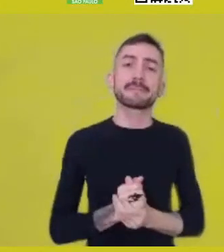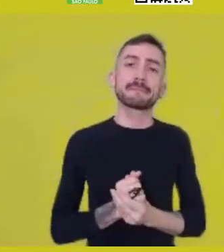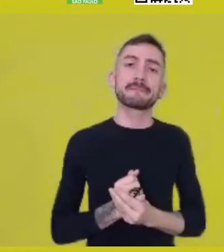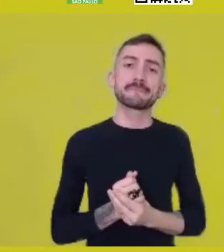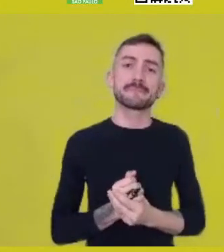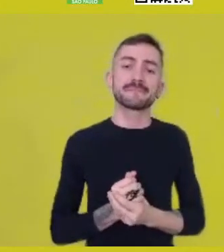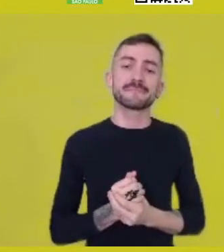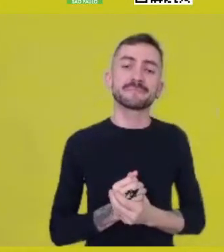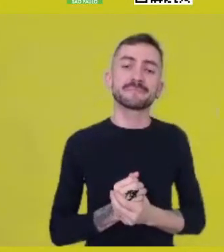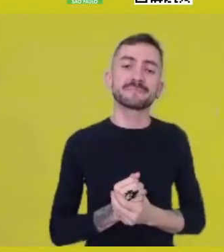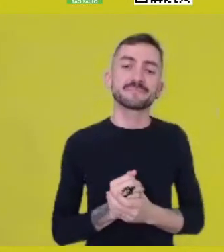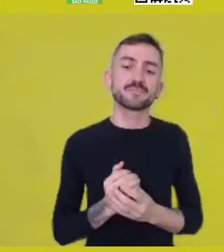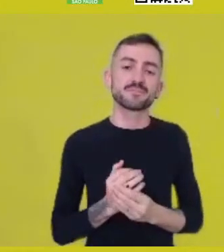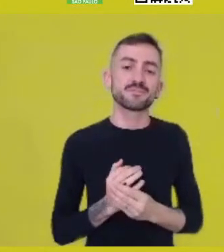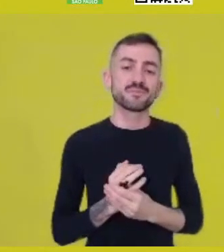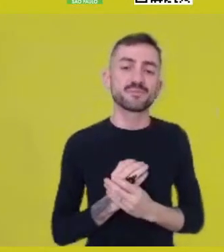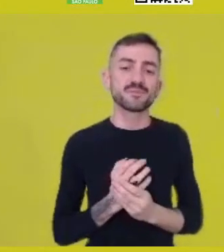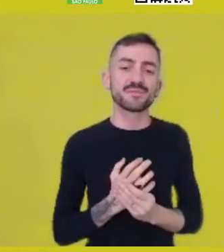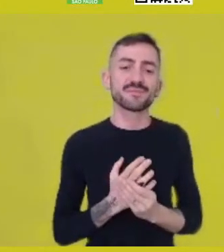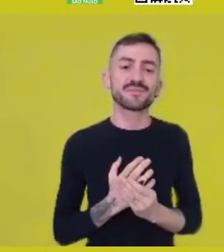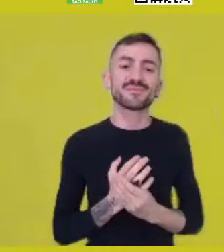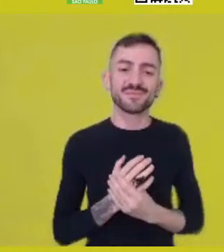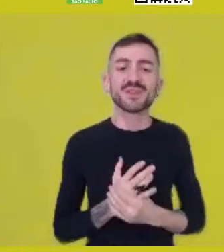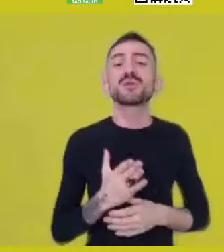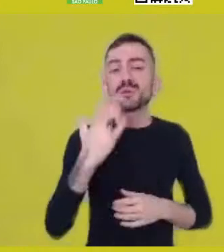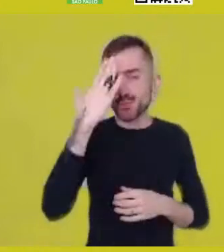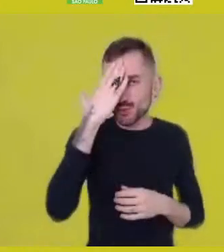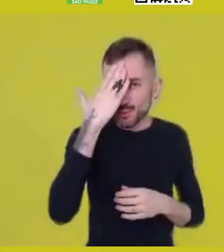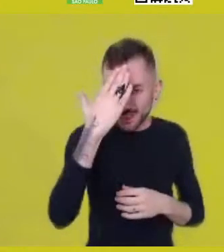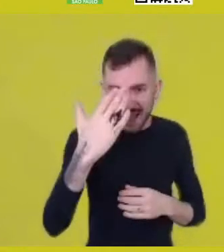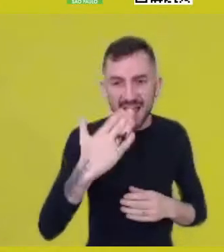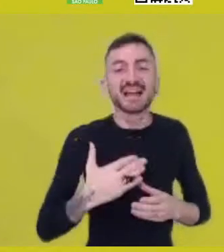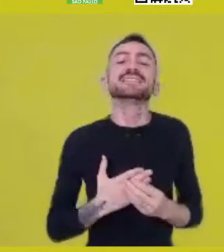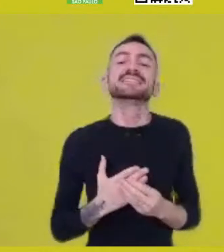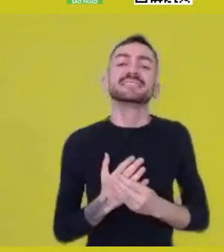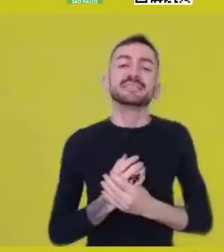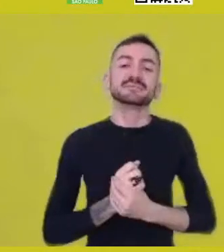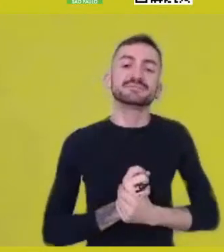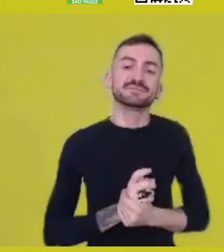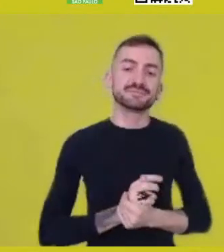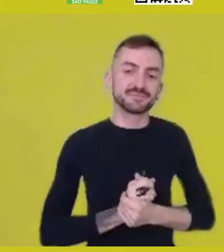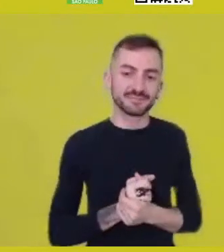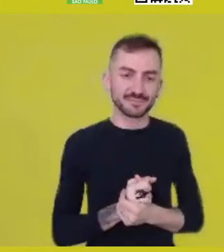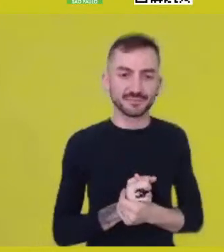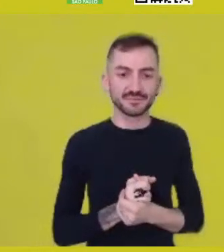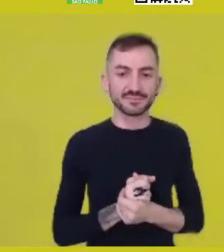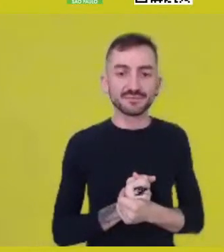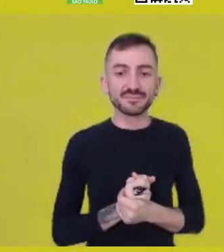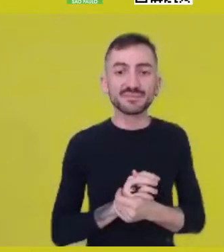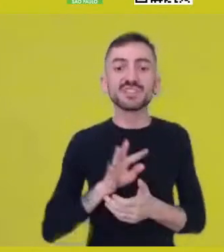Well, thank you very much. Okay. Tiganá, it’s your turn.